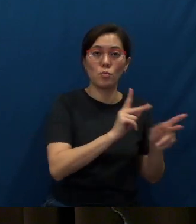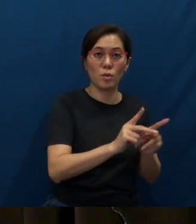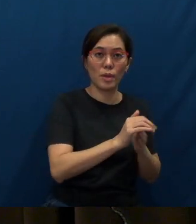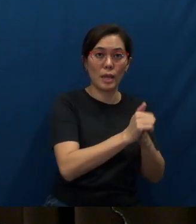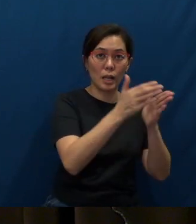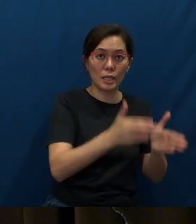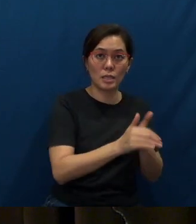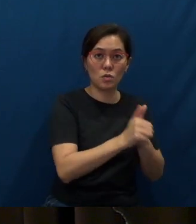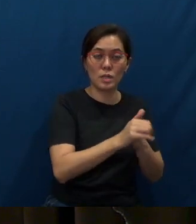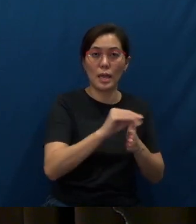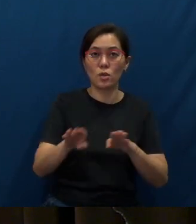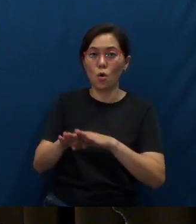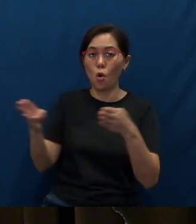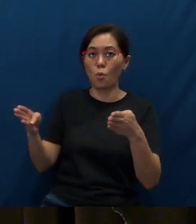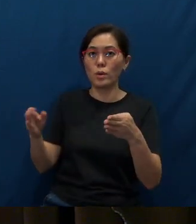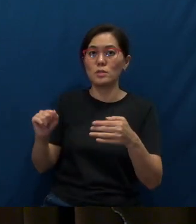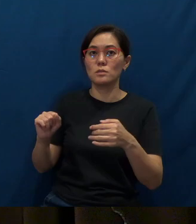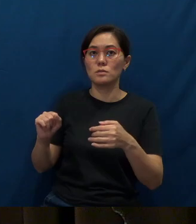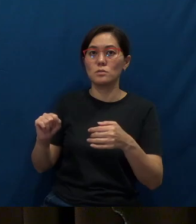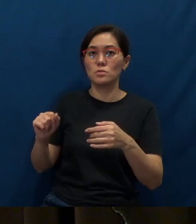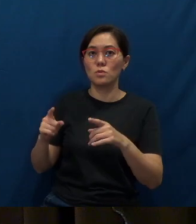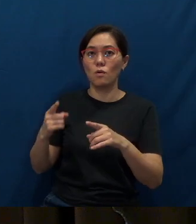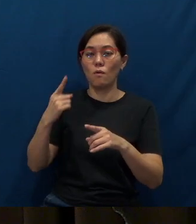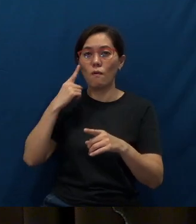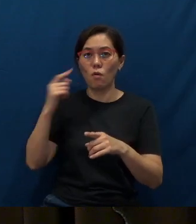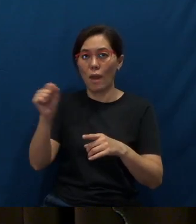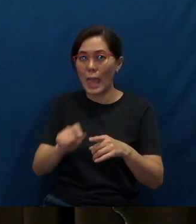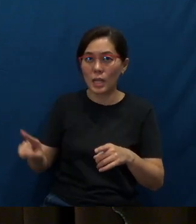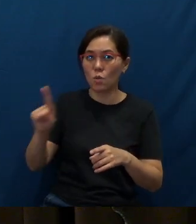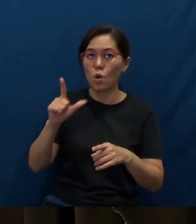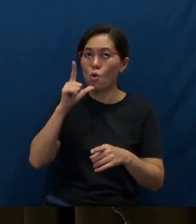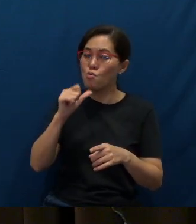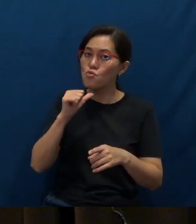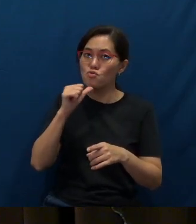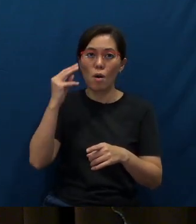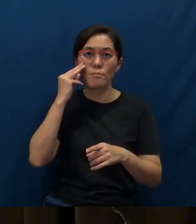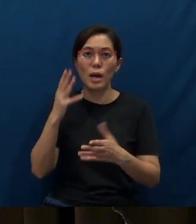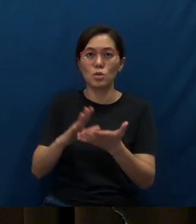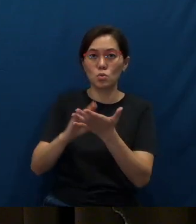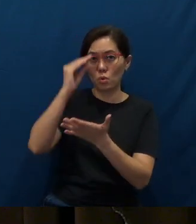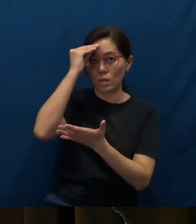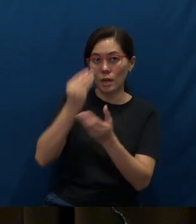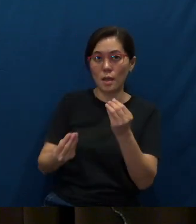and we are opening it to anyone who does not mind learning it more than once.